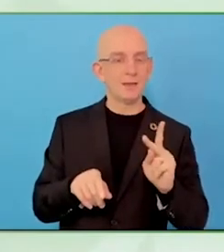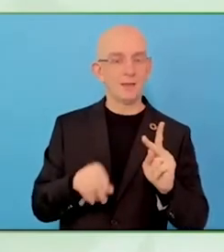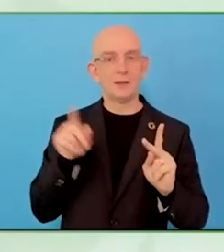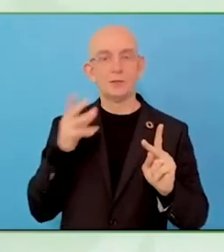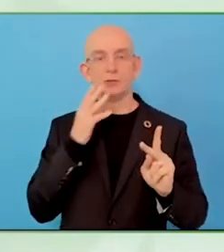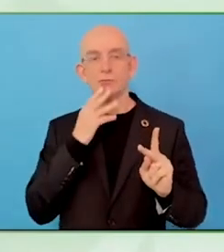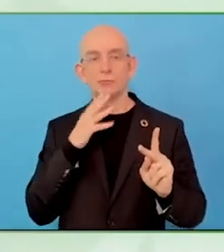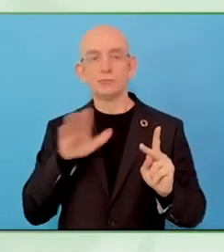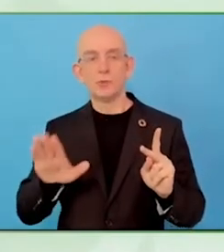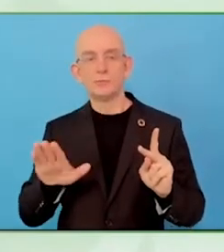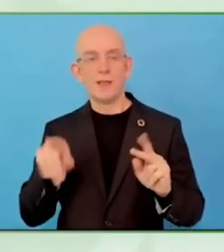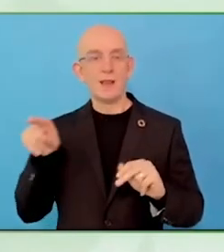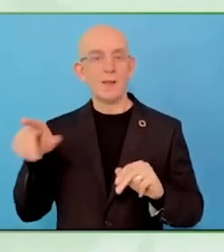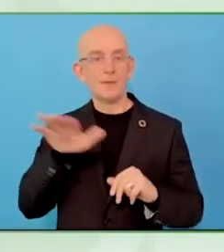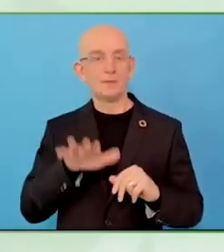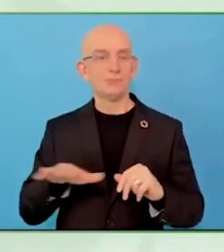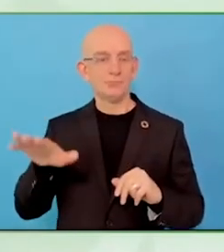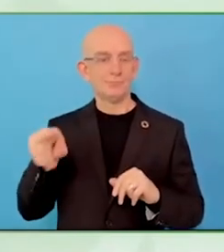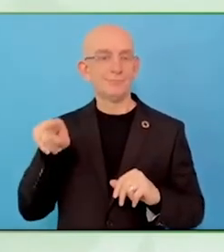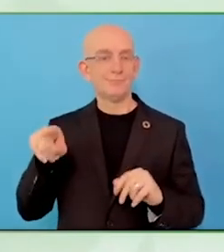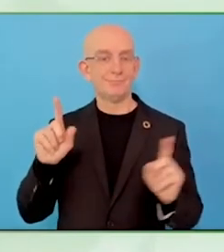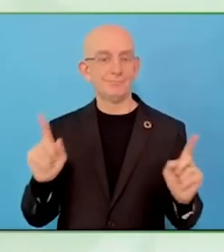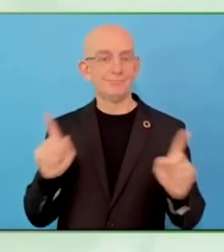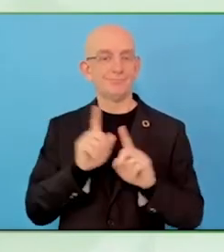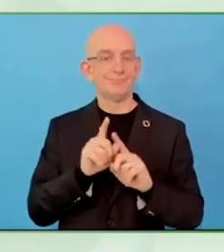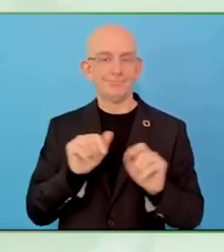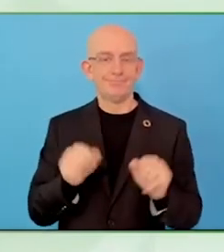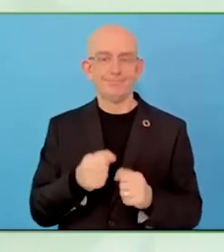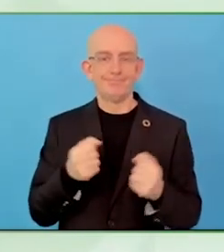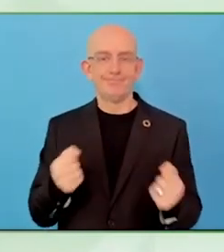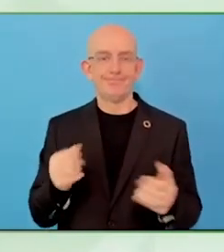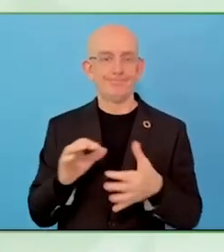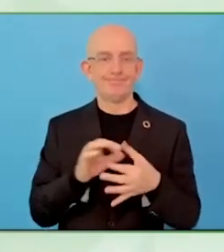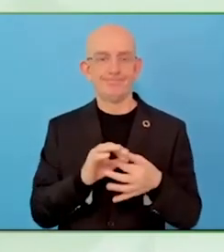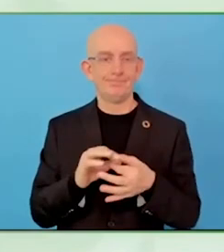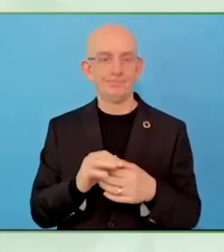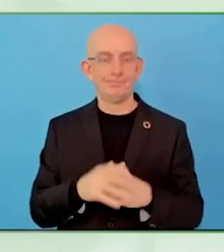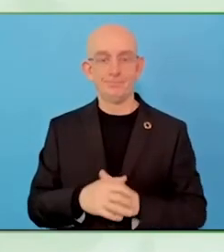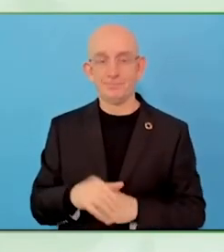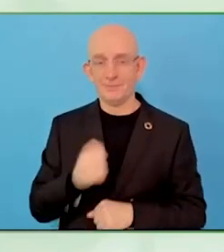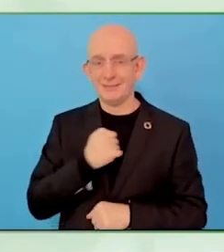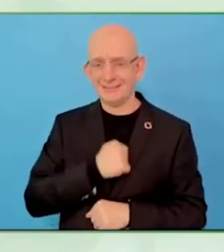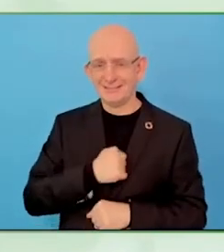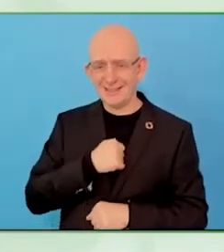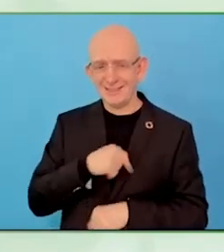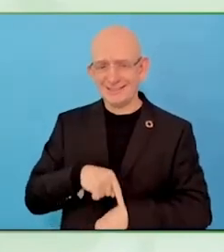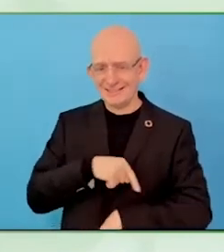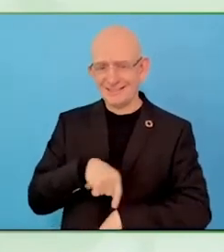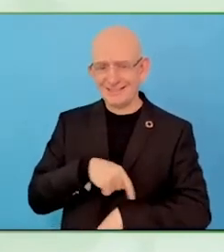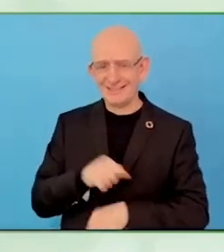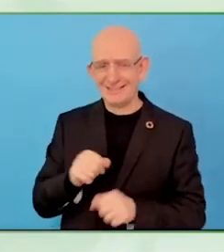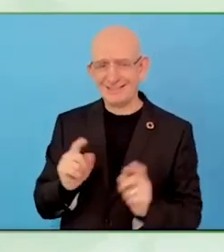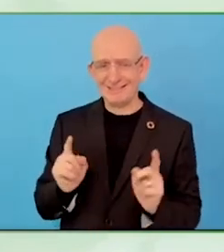learned about and your experience with Art to Heart that you can tell